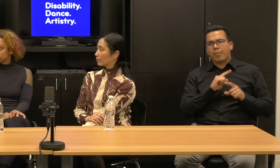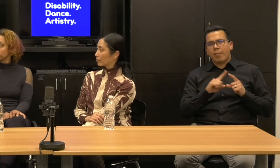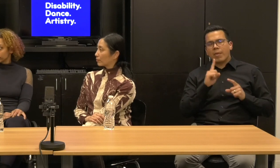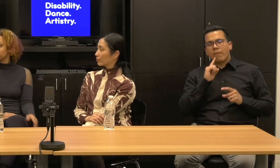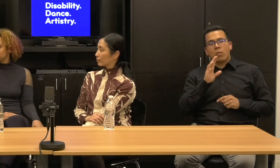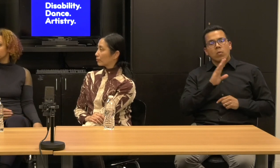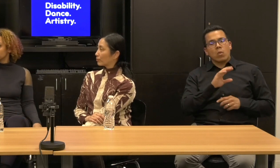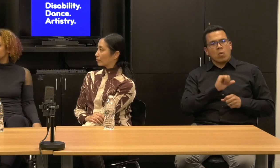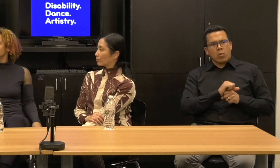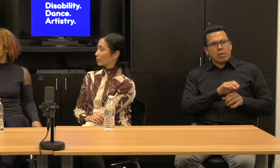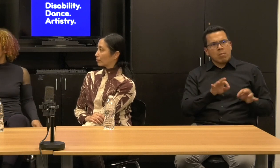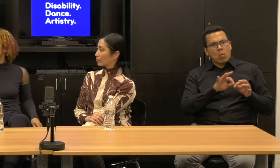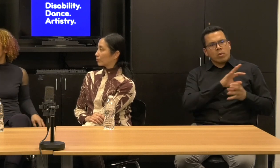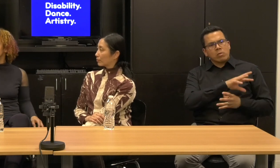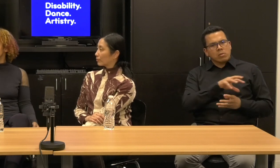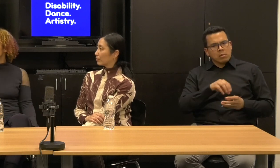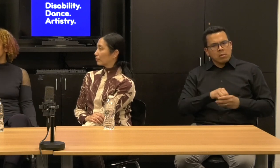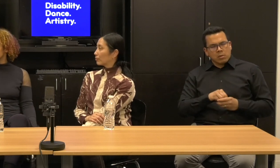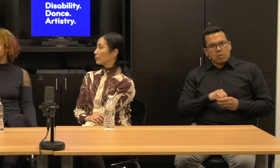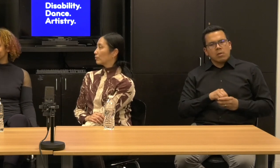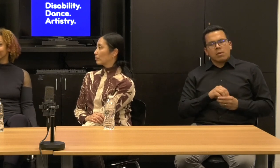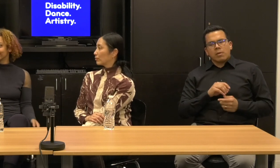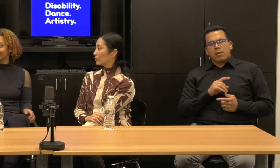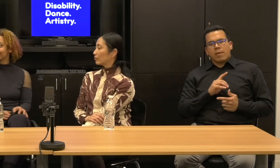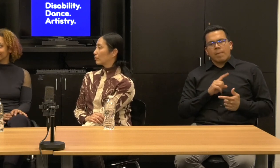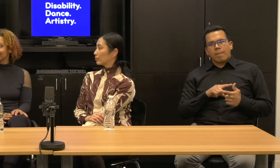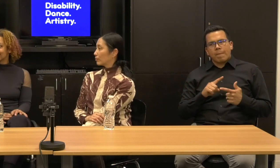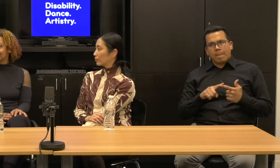And then that gets sourced into, you know, the, the work itself, right.